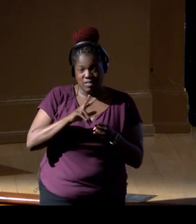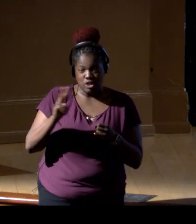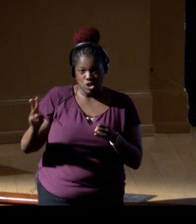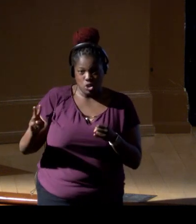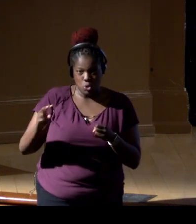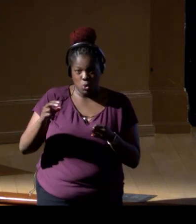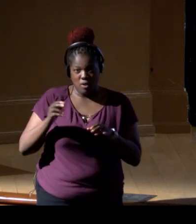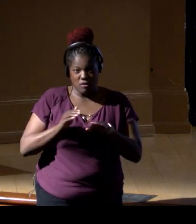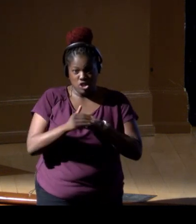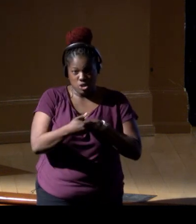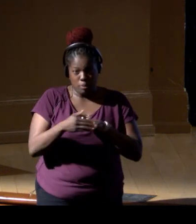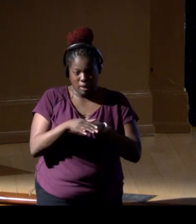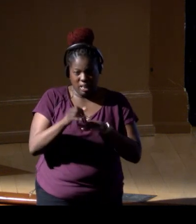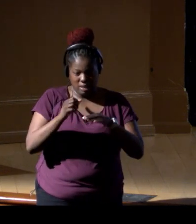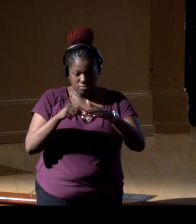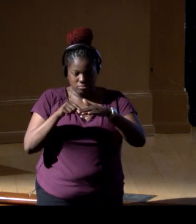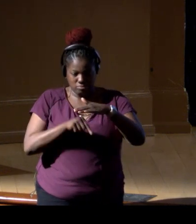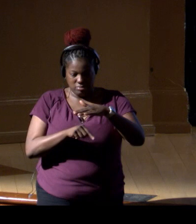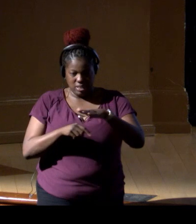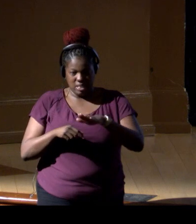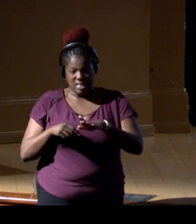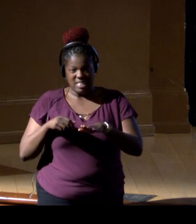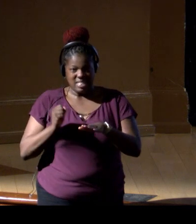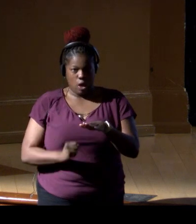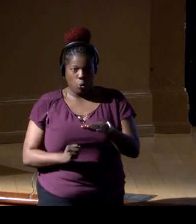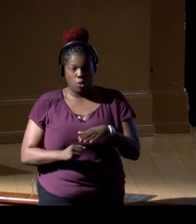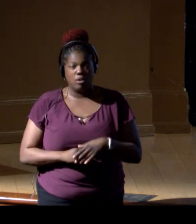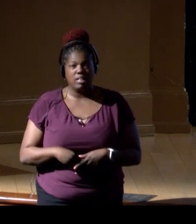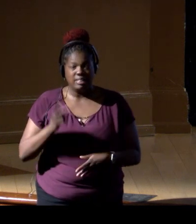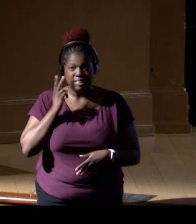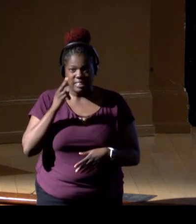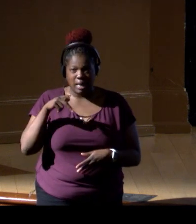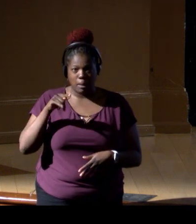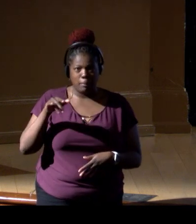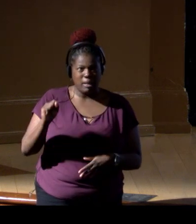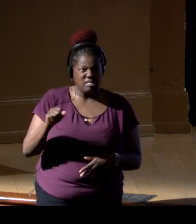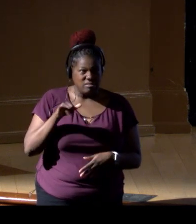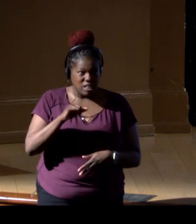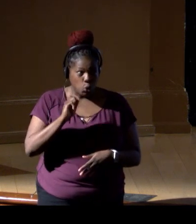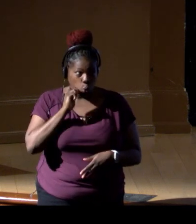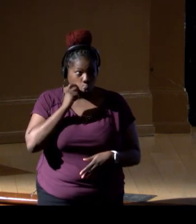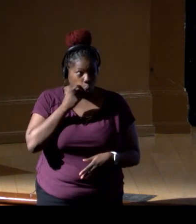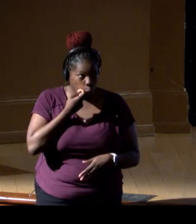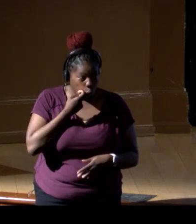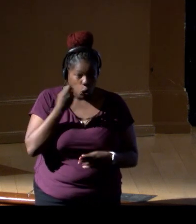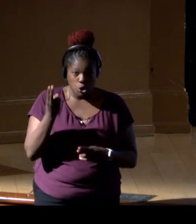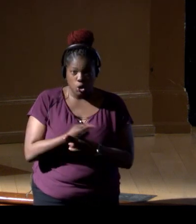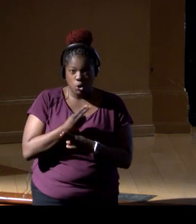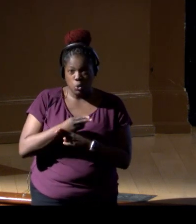and seeing those pelts, wow, wouldn't it be cool to use eDNA,